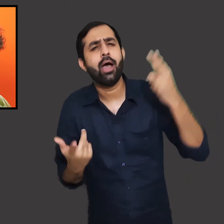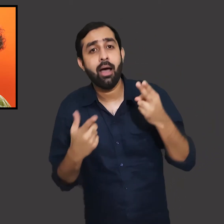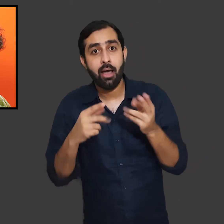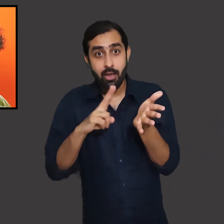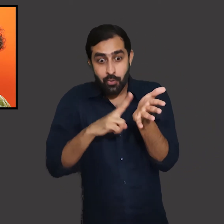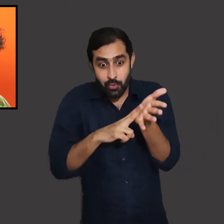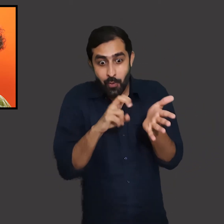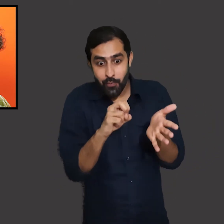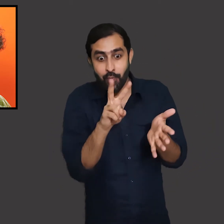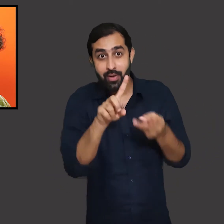It was not a novel.